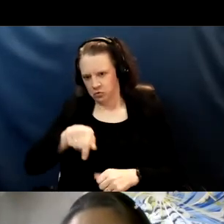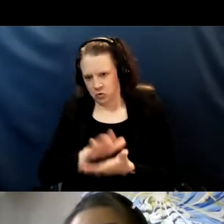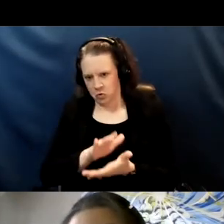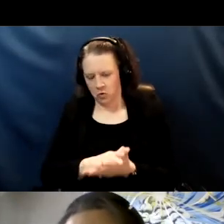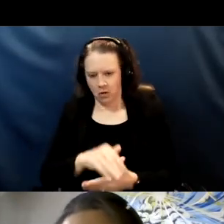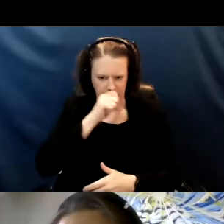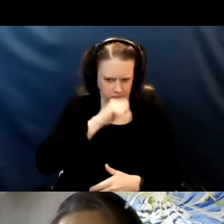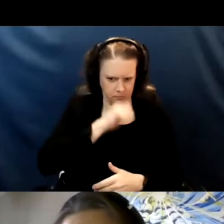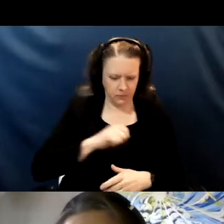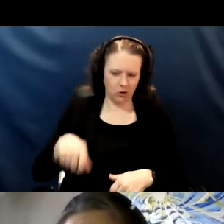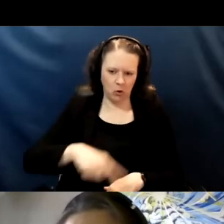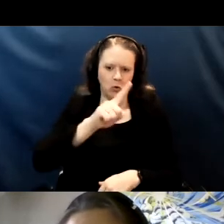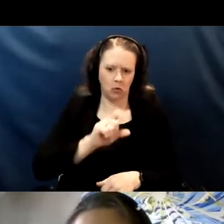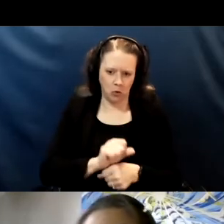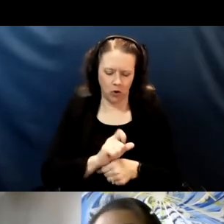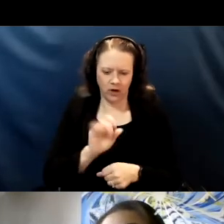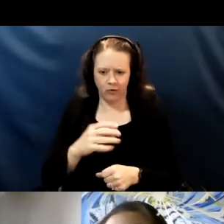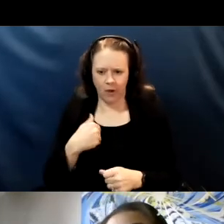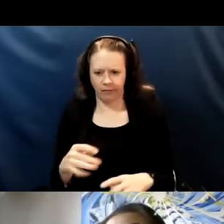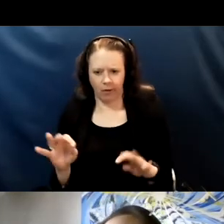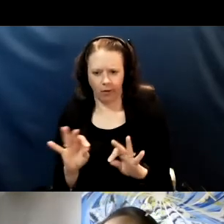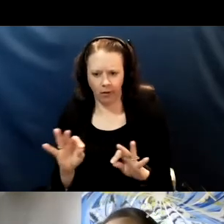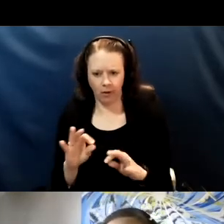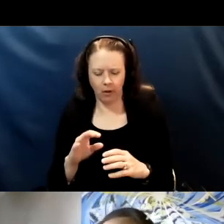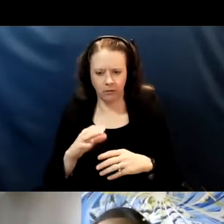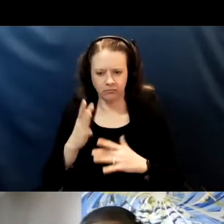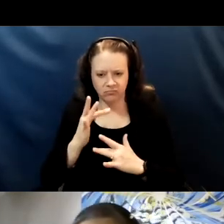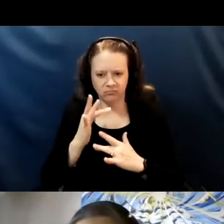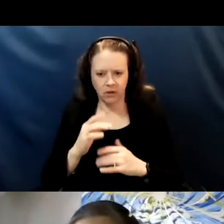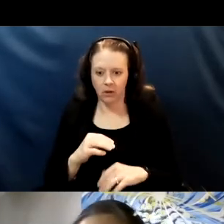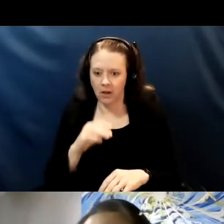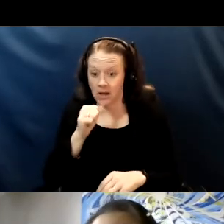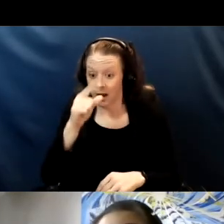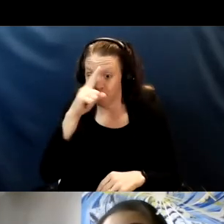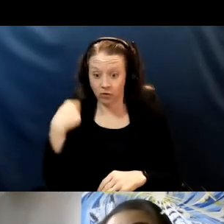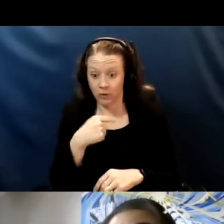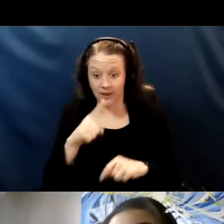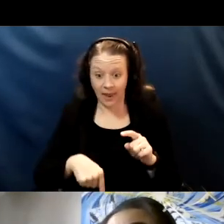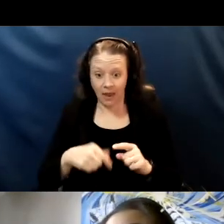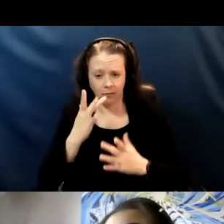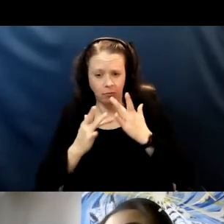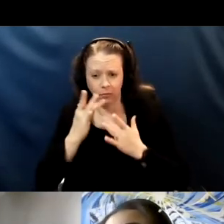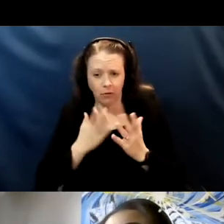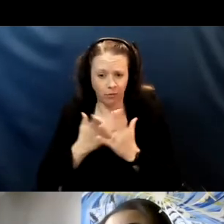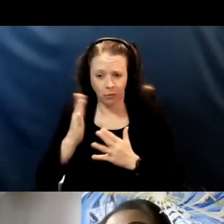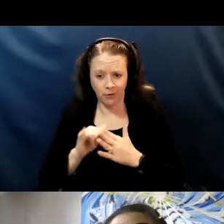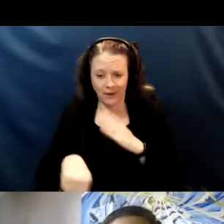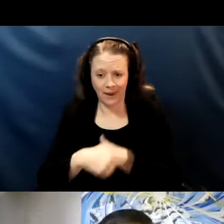if you have mild symptoms. Not because we can't get through a day but because in order to get through